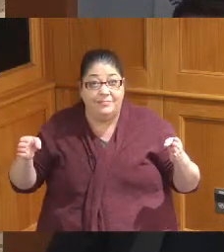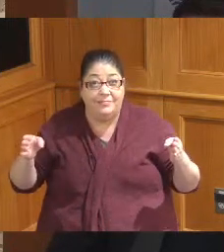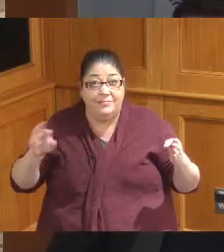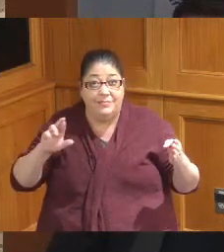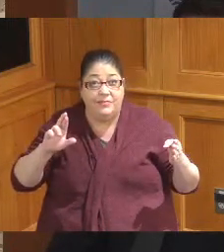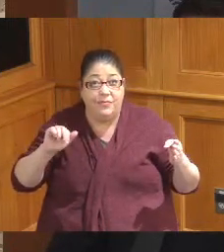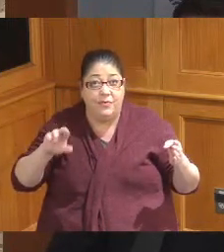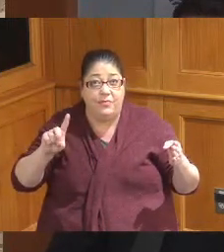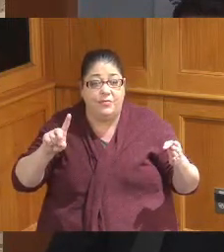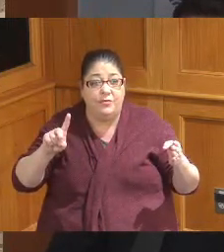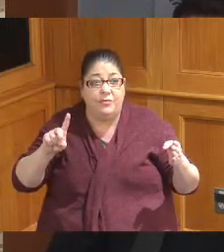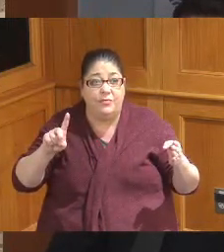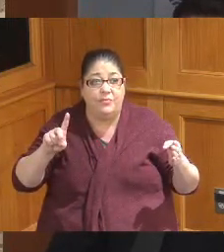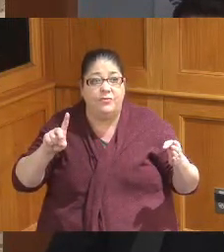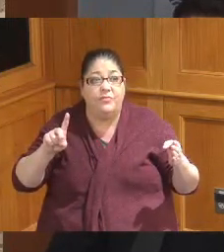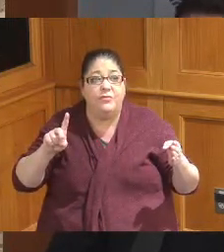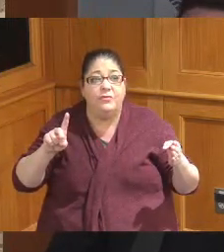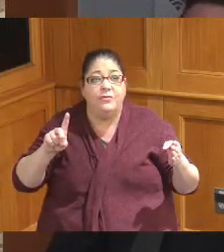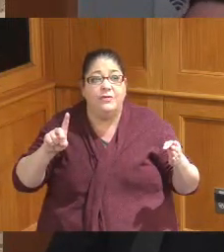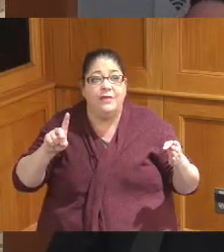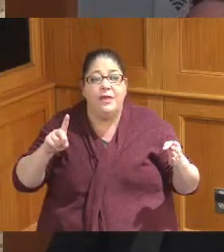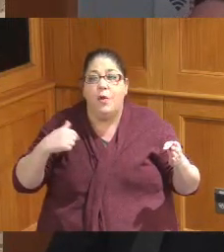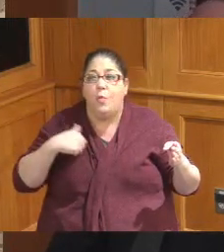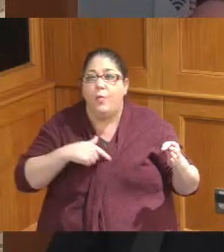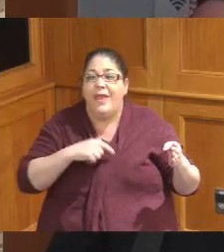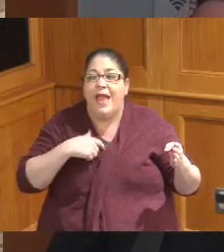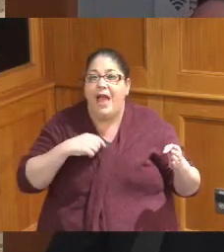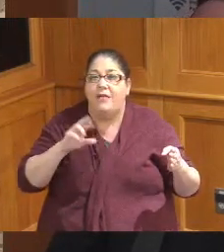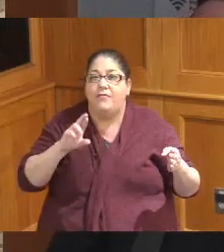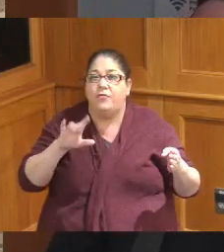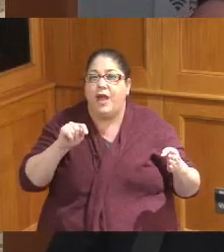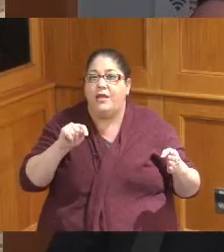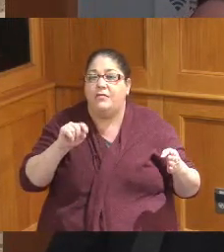the right-of-way width the acquisition I'm not going to pretend I know directly off top my head